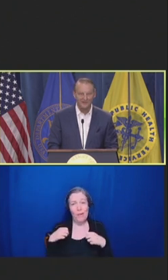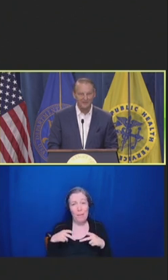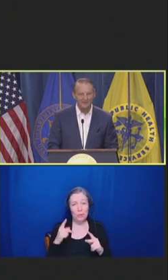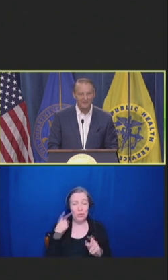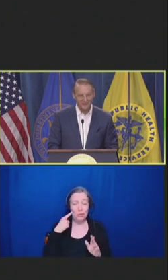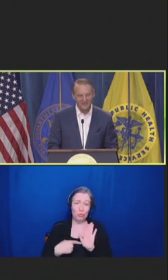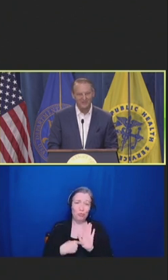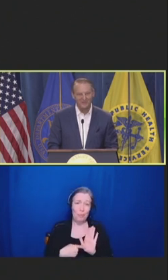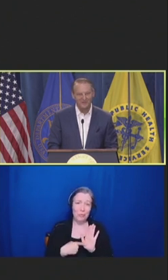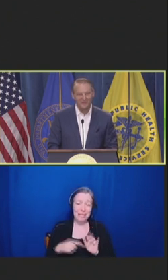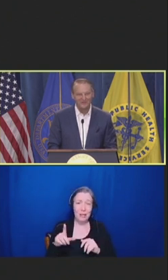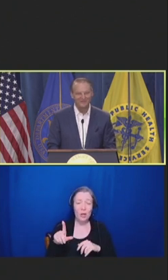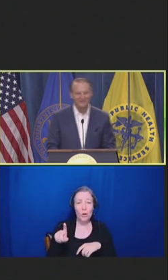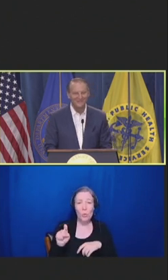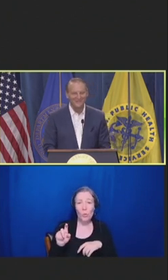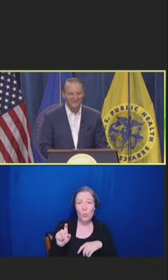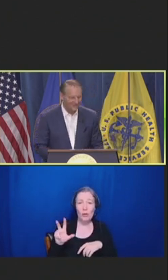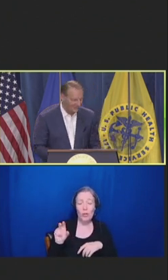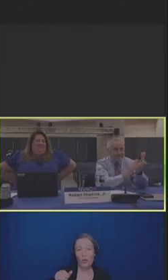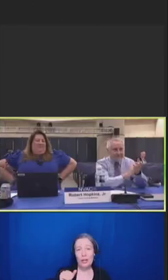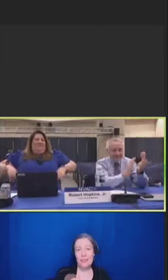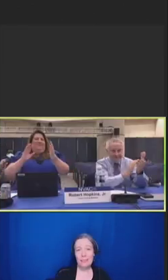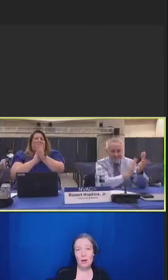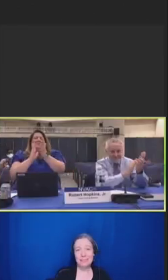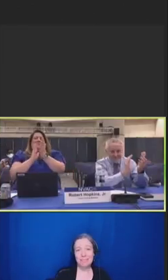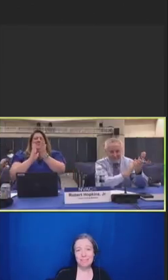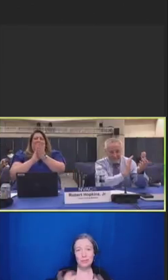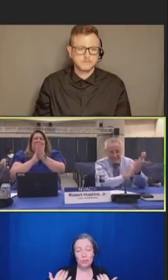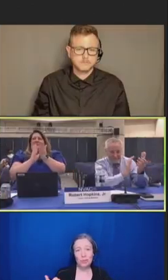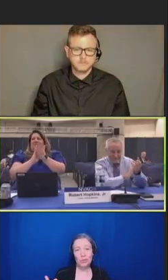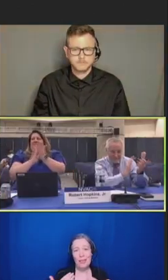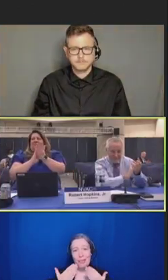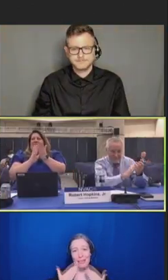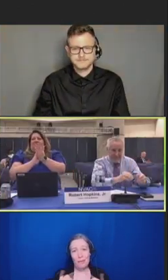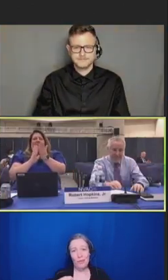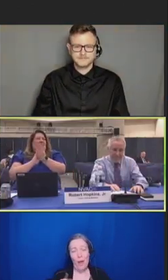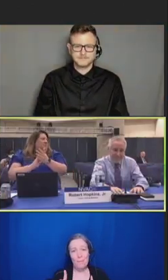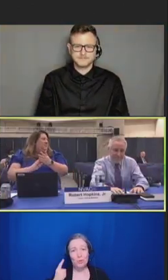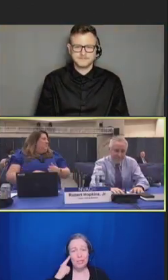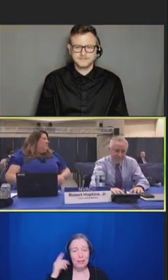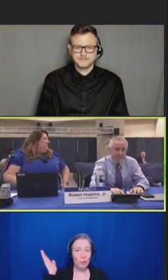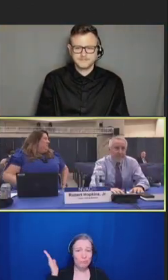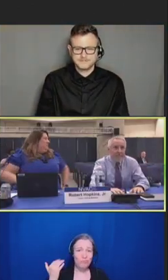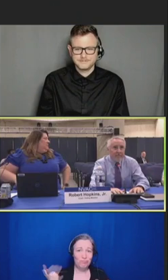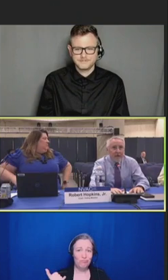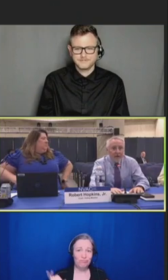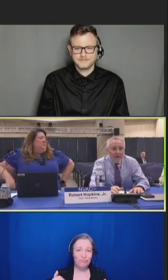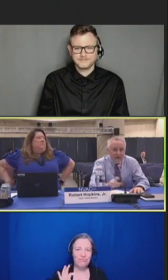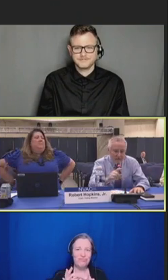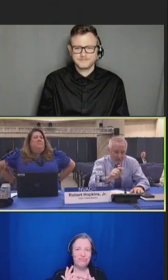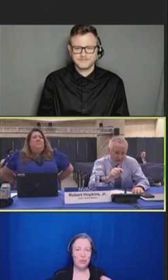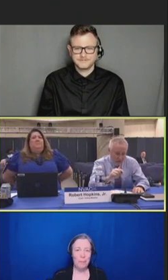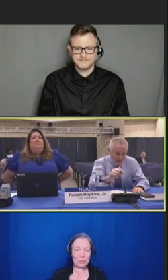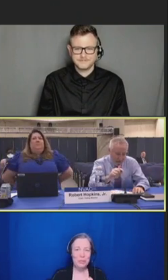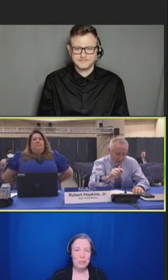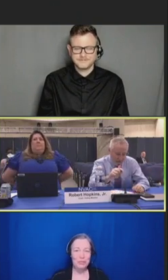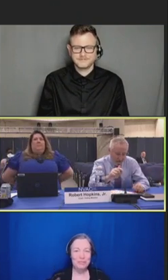So, thank you so much. Robert Hopkins, Jr.: Thank you very much Shawn.